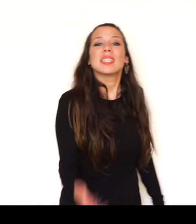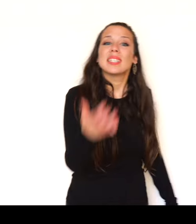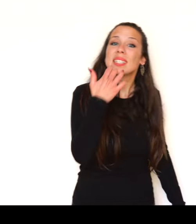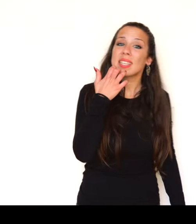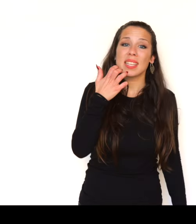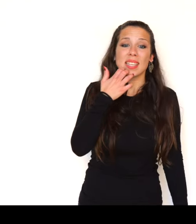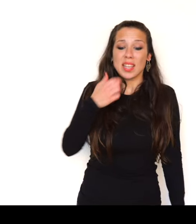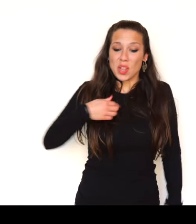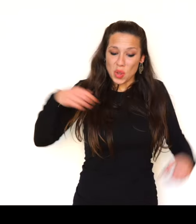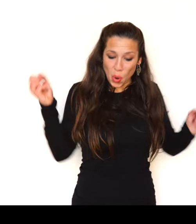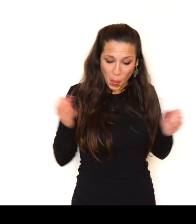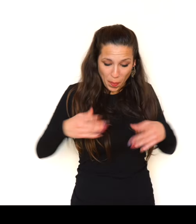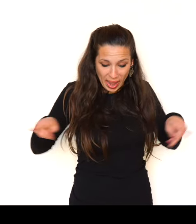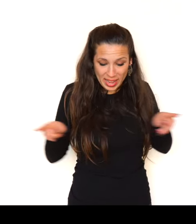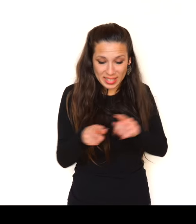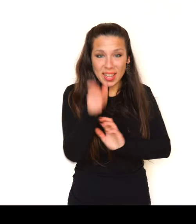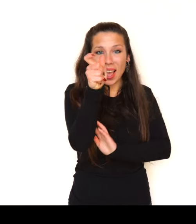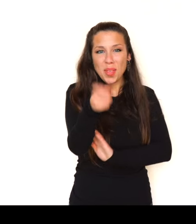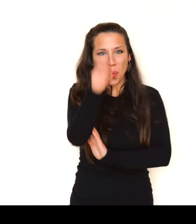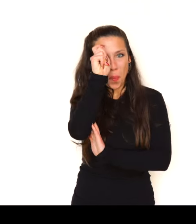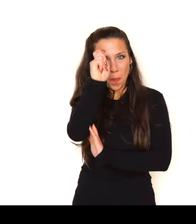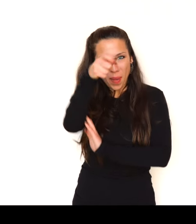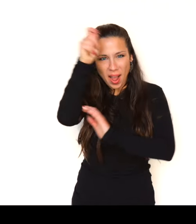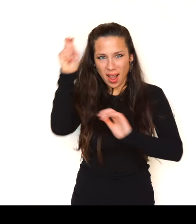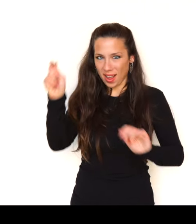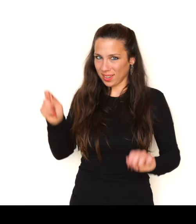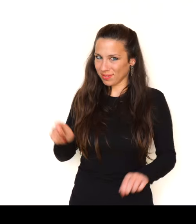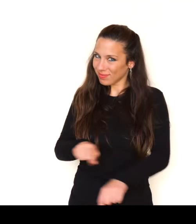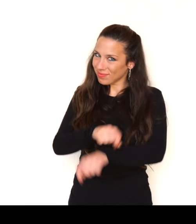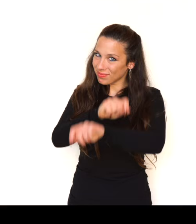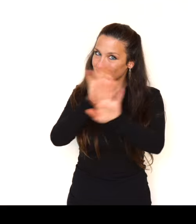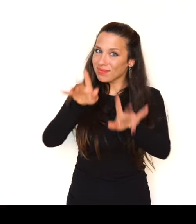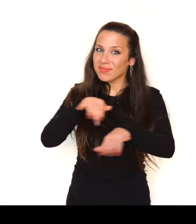If I had the magic of wizards